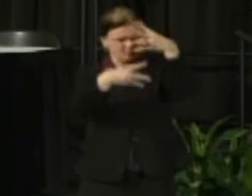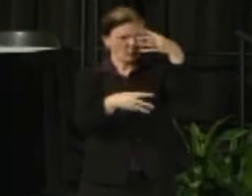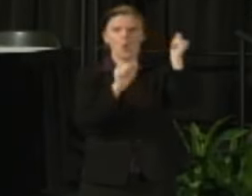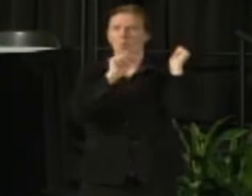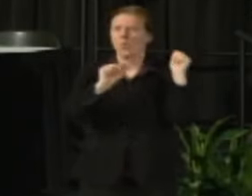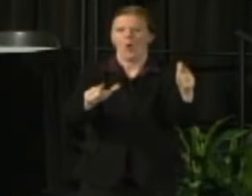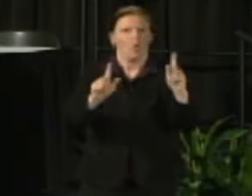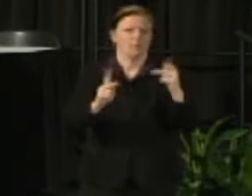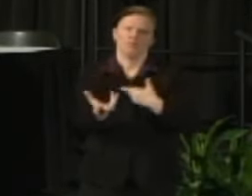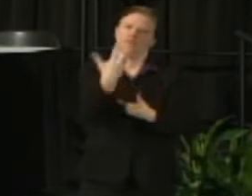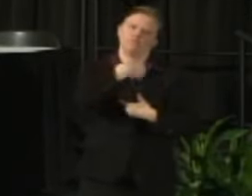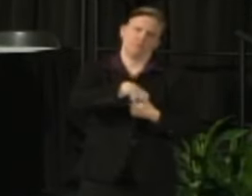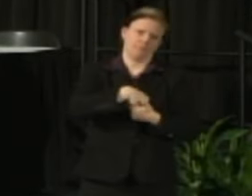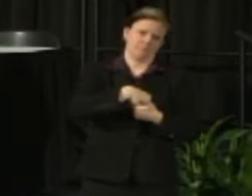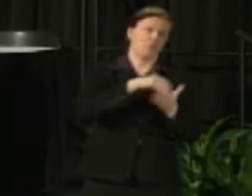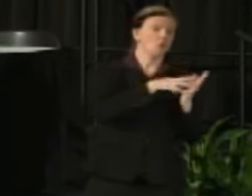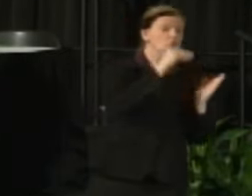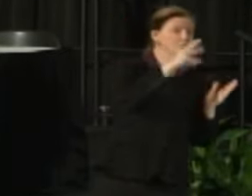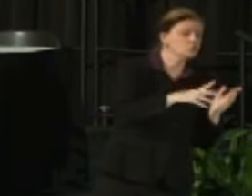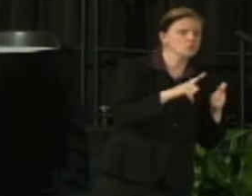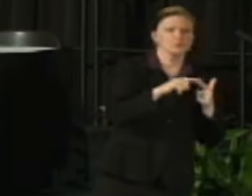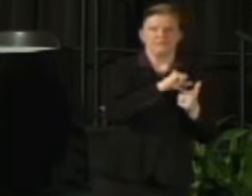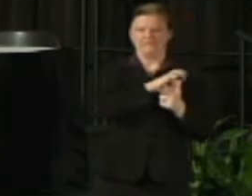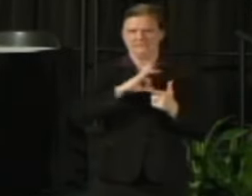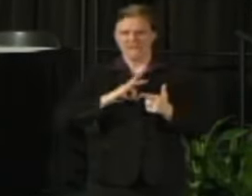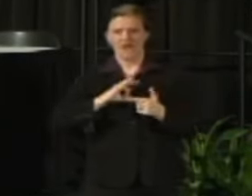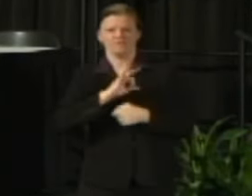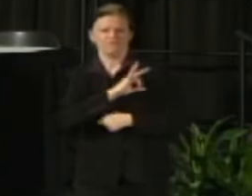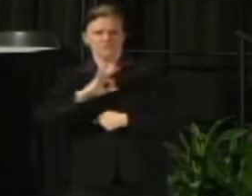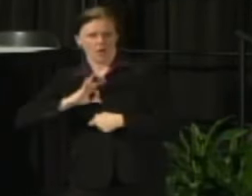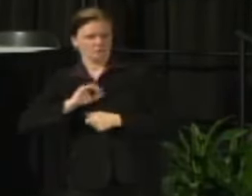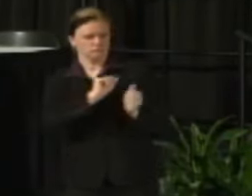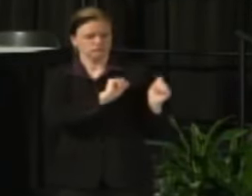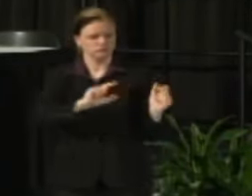And the encouragement that we shared with everyone who received the e-mails